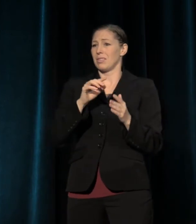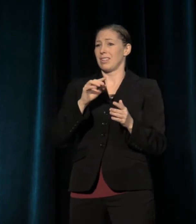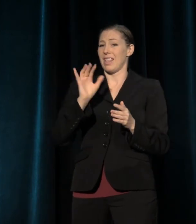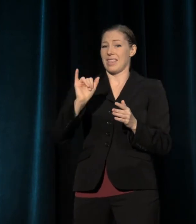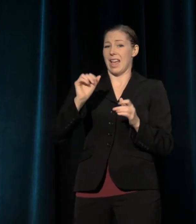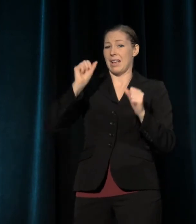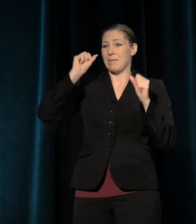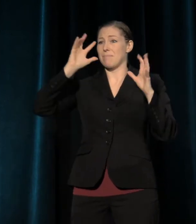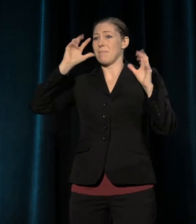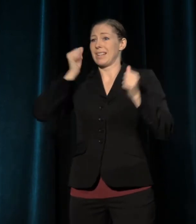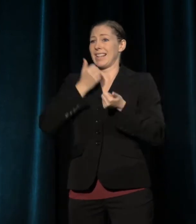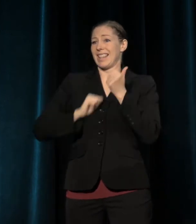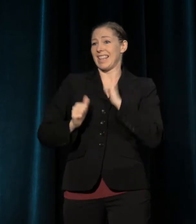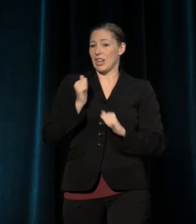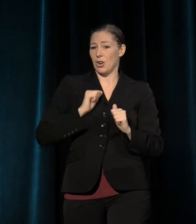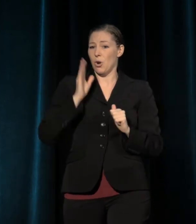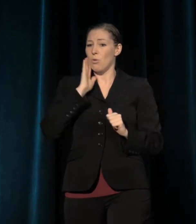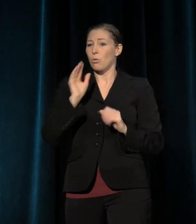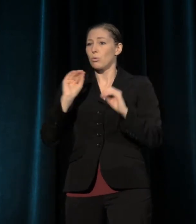with no money and no audiences.